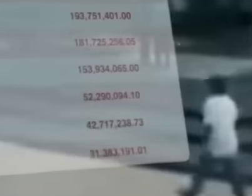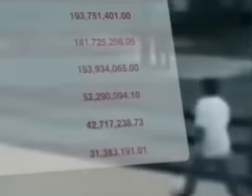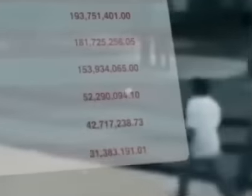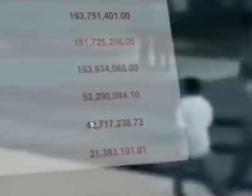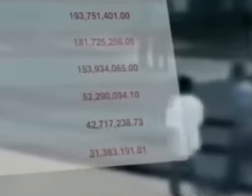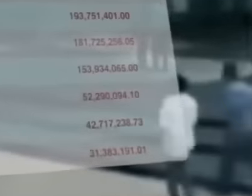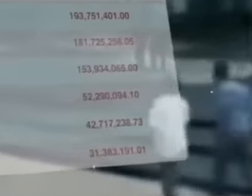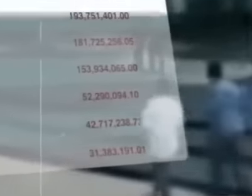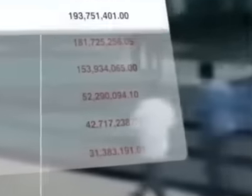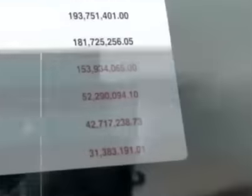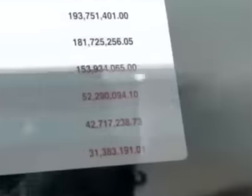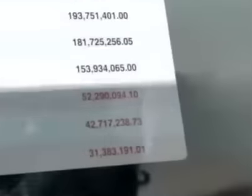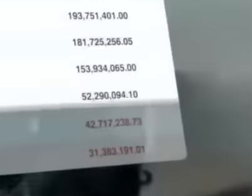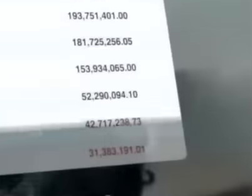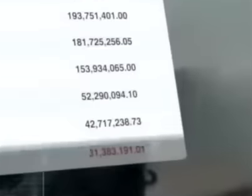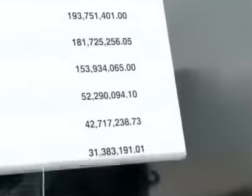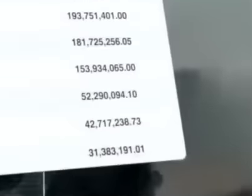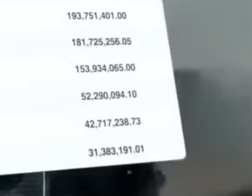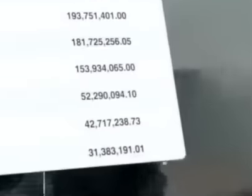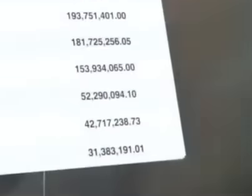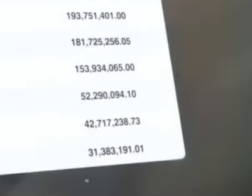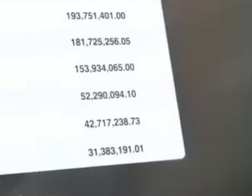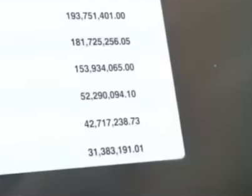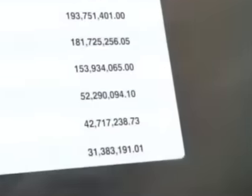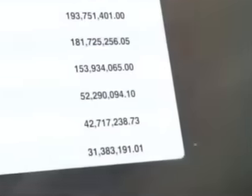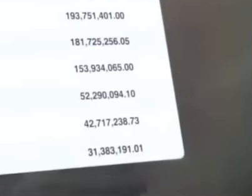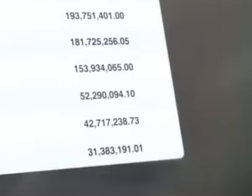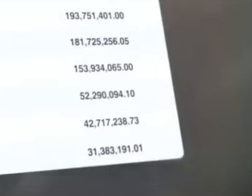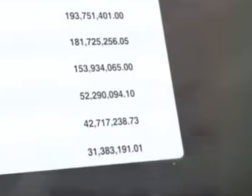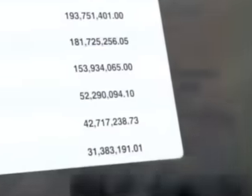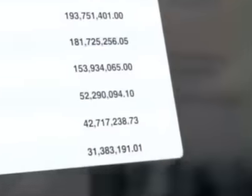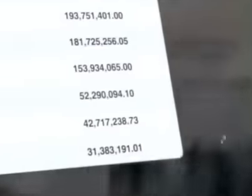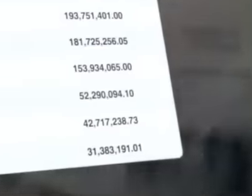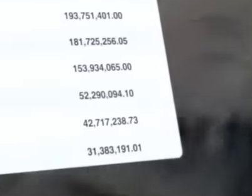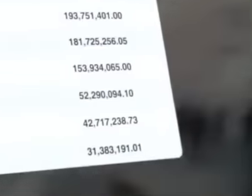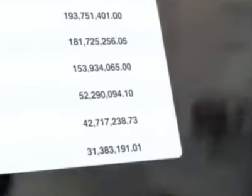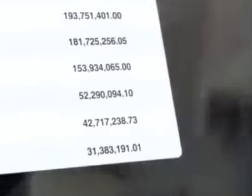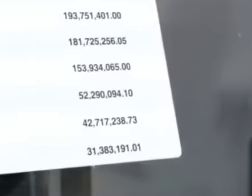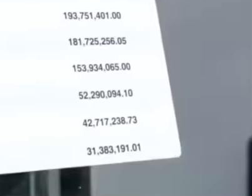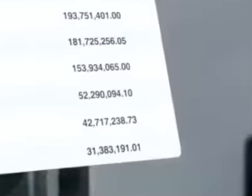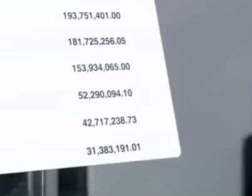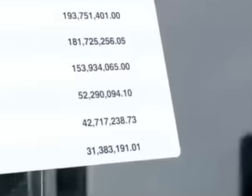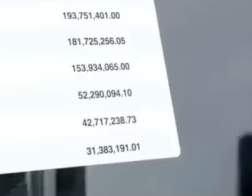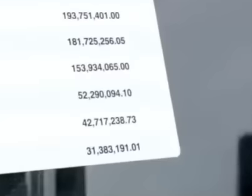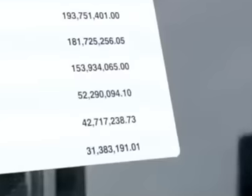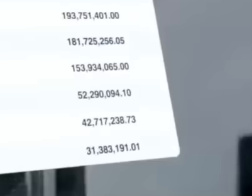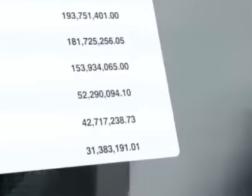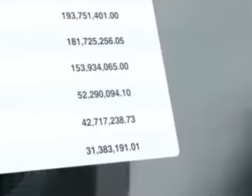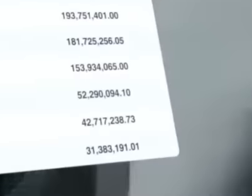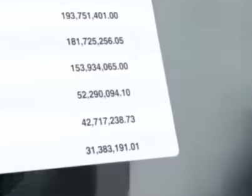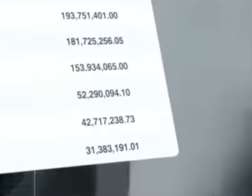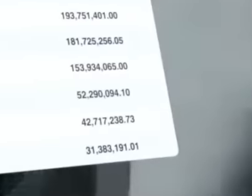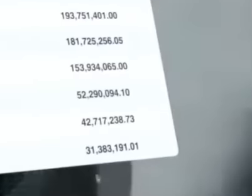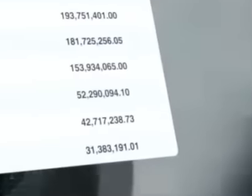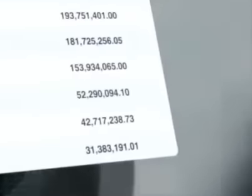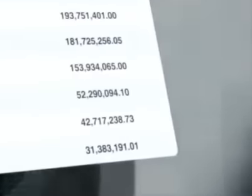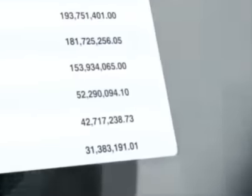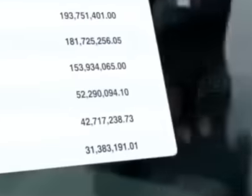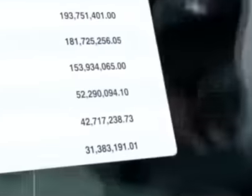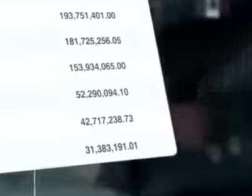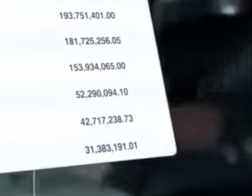Mexico platform the operation of the Mexico platform had a cost of more than 4,294 million pesos between